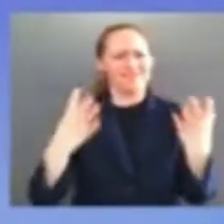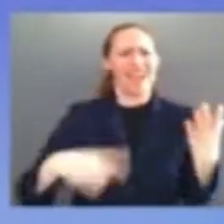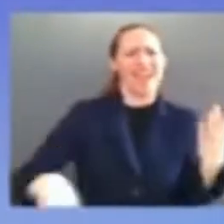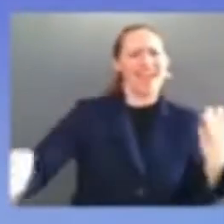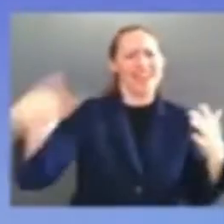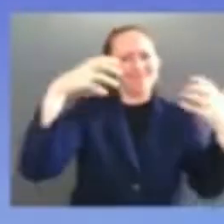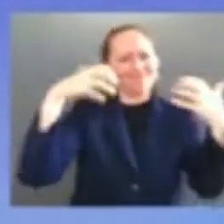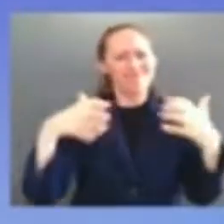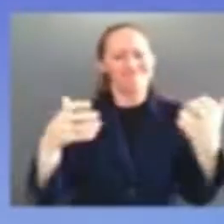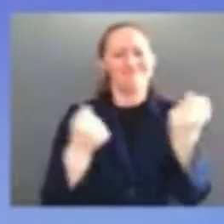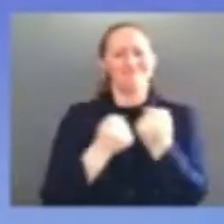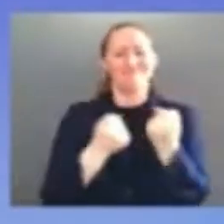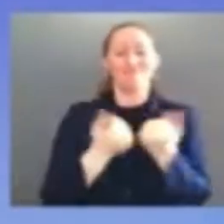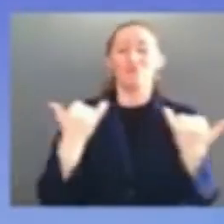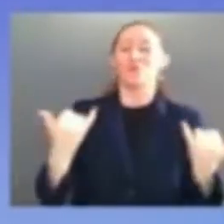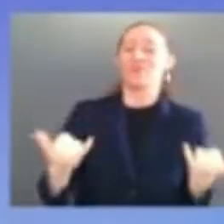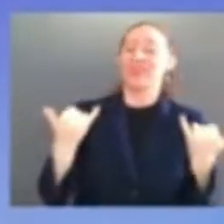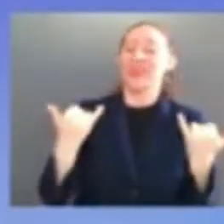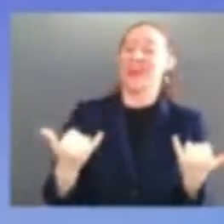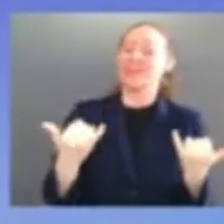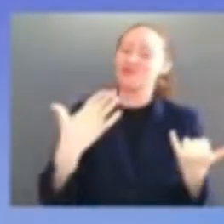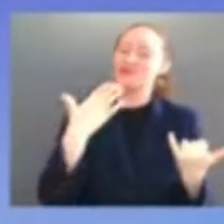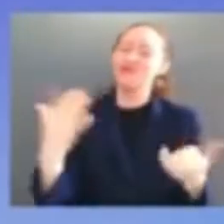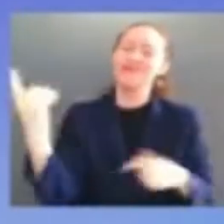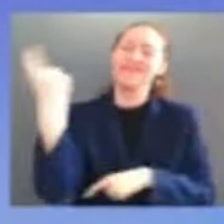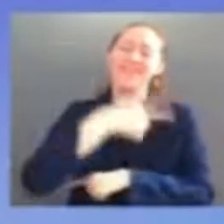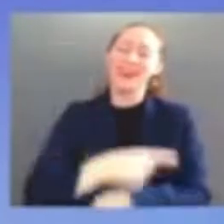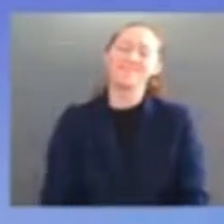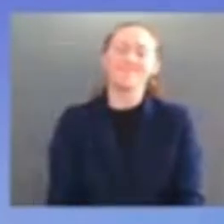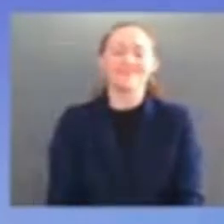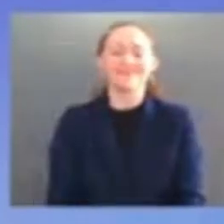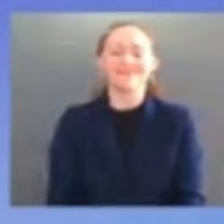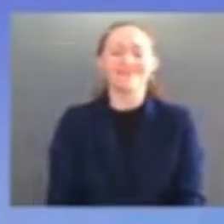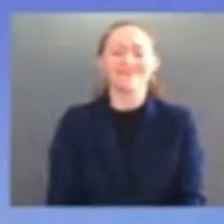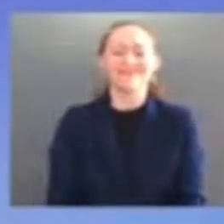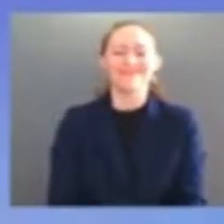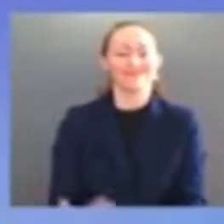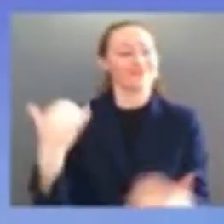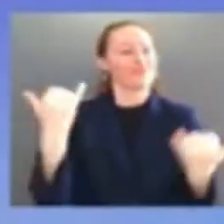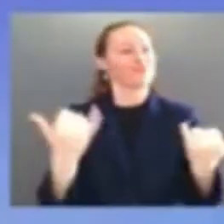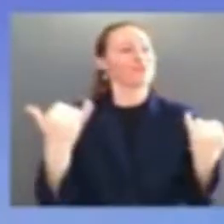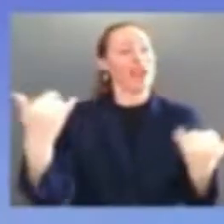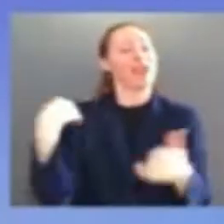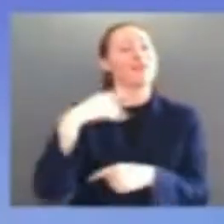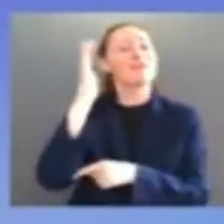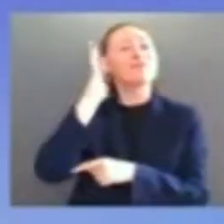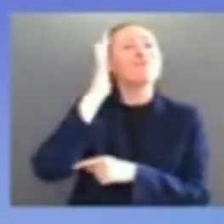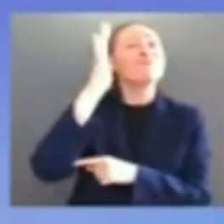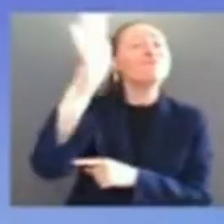and the years to come they're going to be proud what we did and we're going to try what dick durbin did as the chairman of the committee